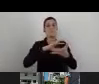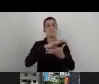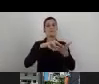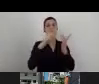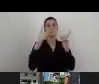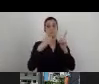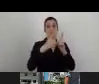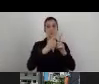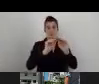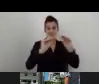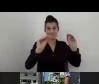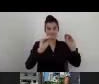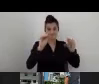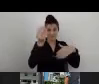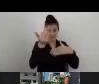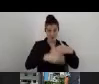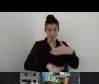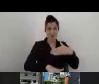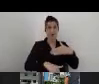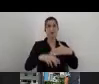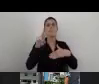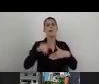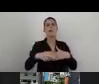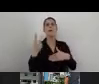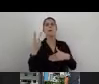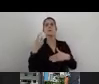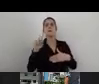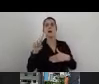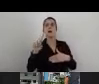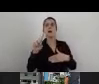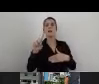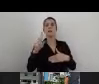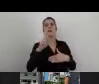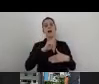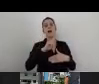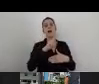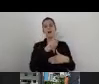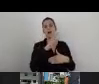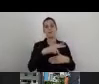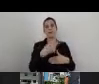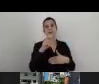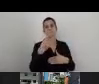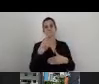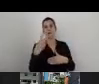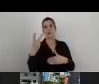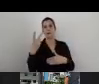In 2020-2021, we are hoping that A-Check will become